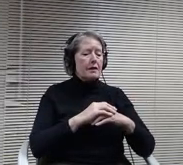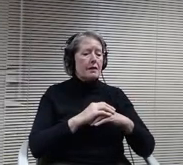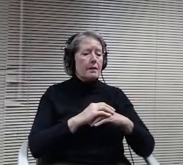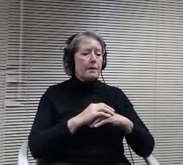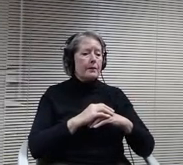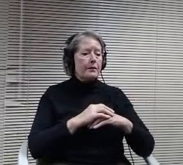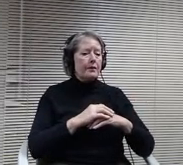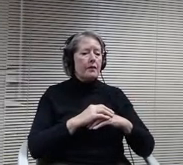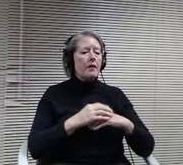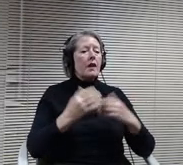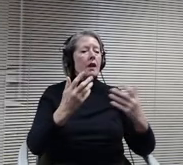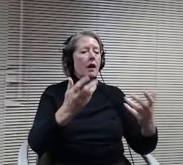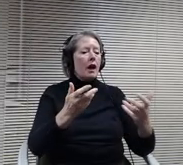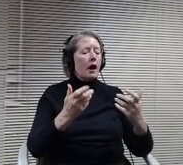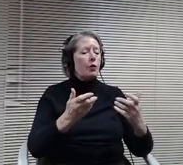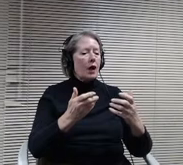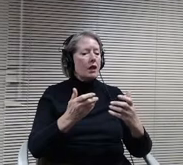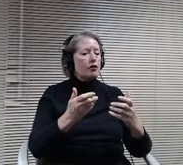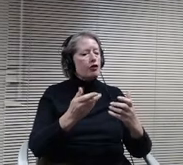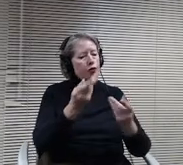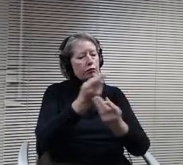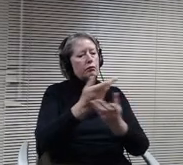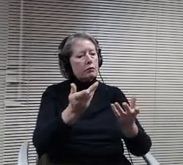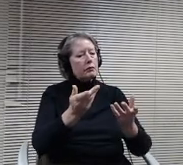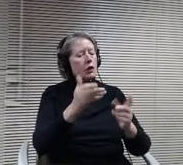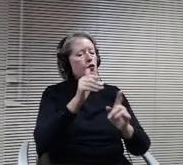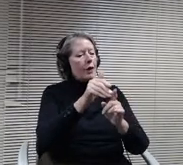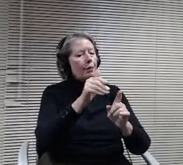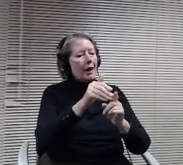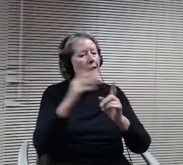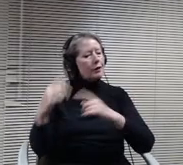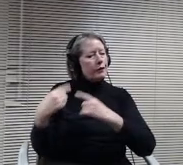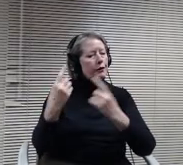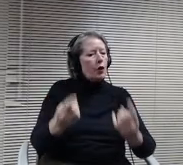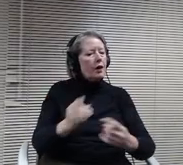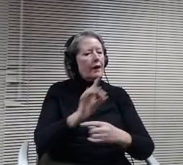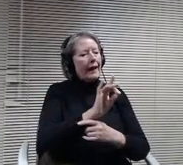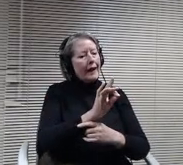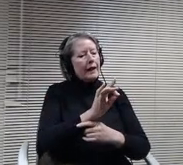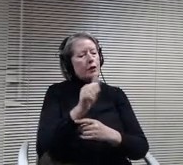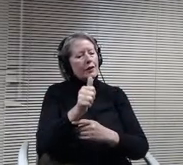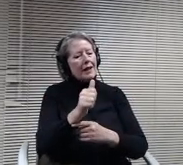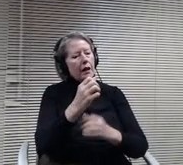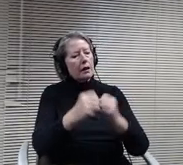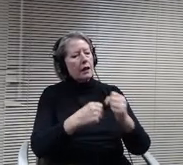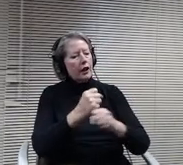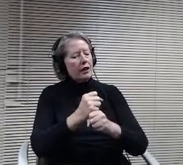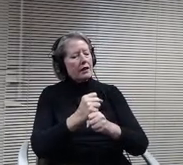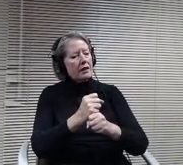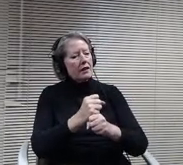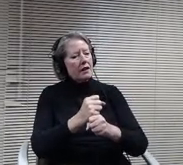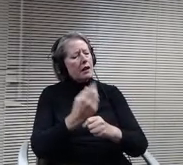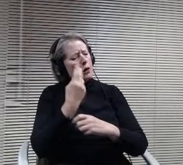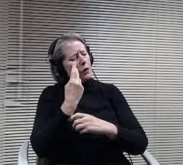past really 8 to 10 years looked at space at the high school in recognizing that some of the unique programs that we have